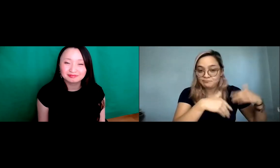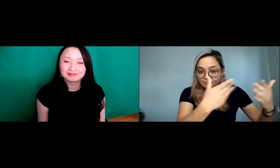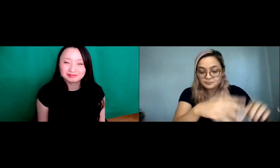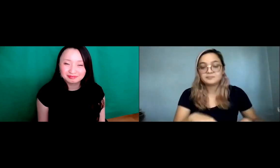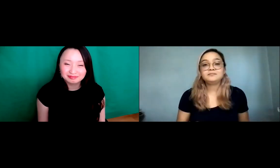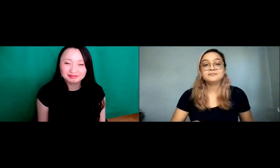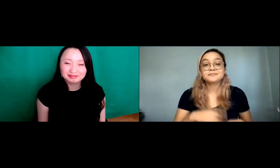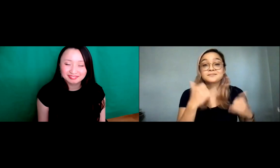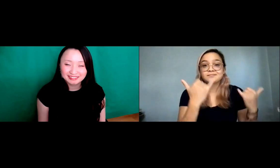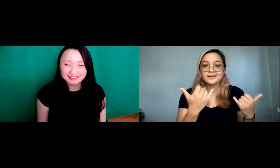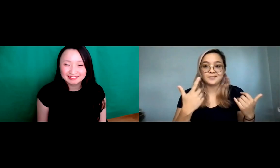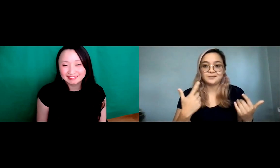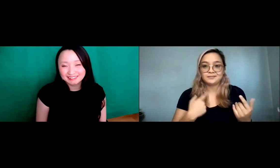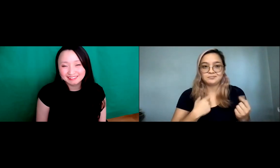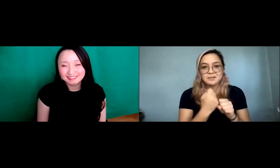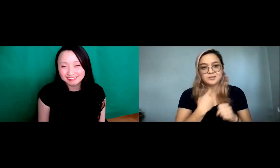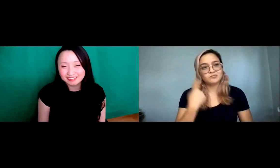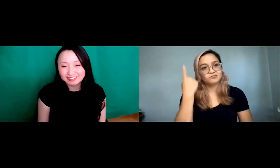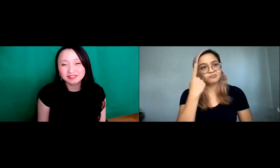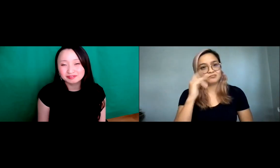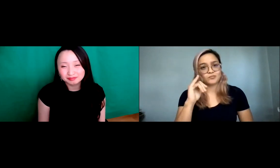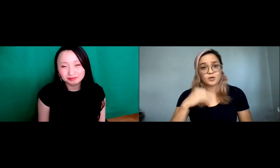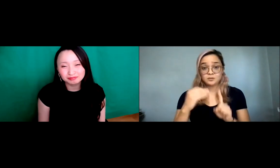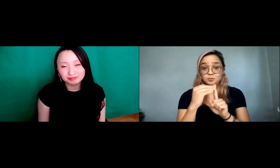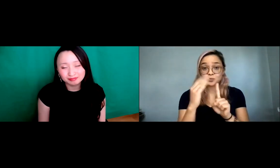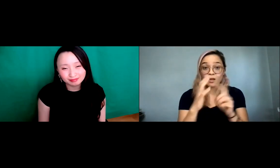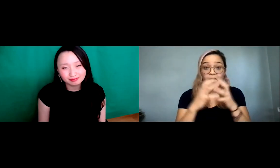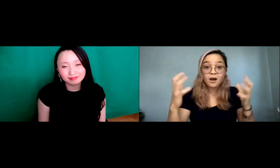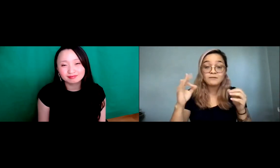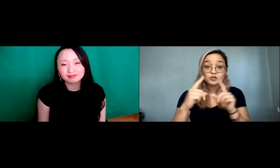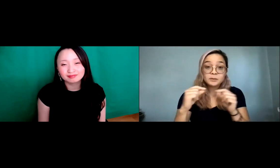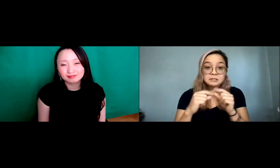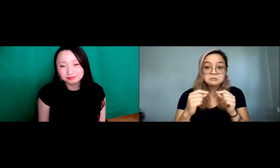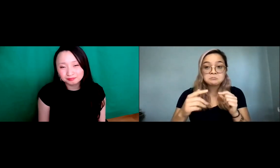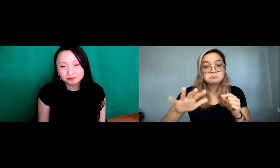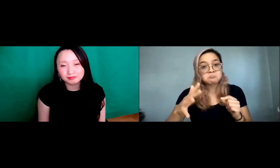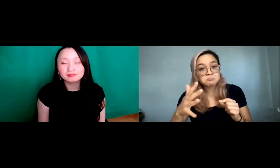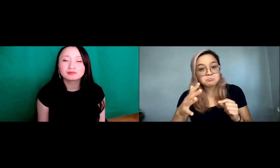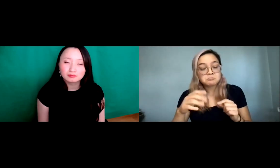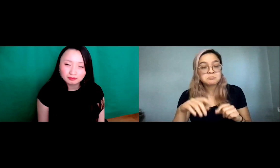My mother was born in Mexico because of that immigration and my father is Mexican.